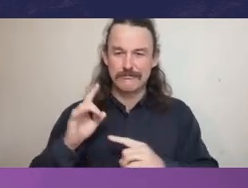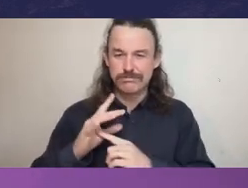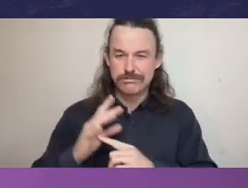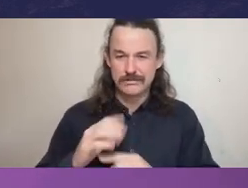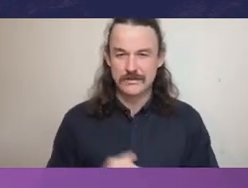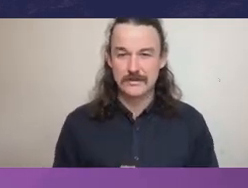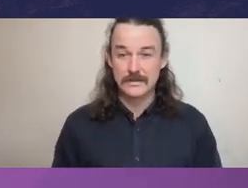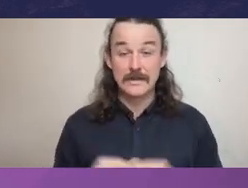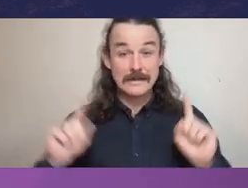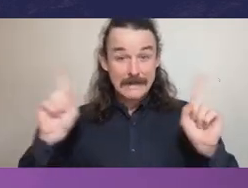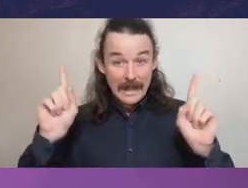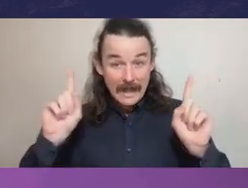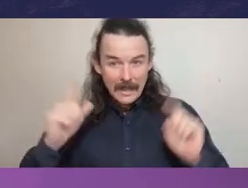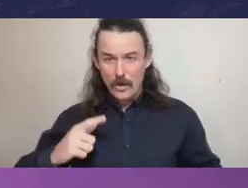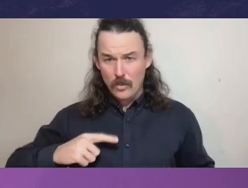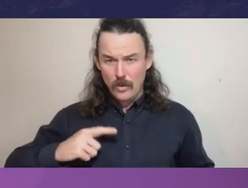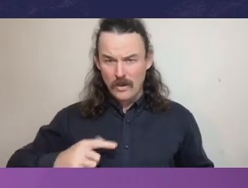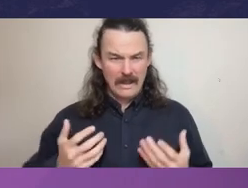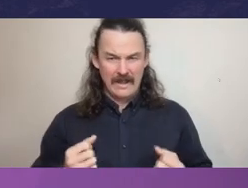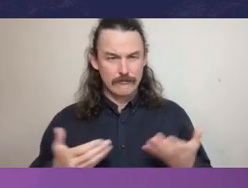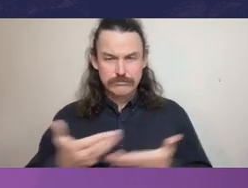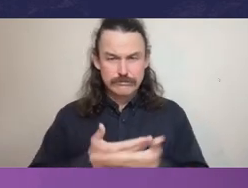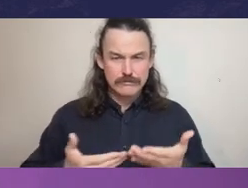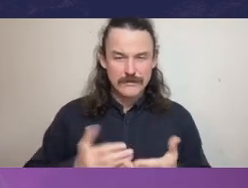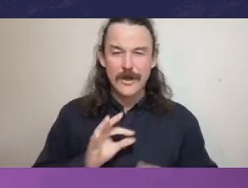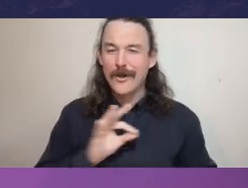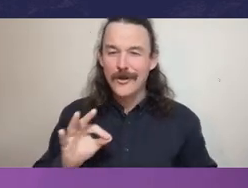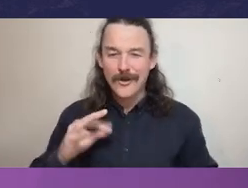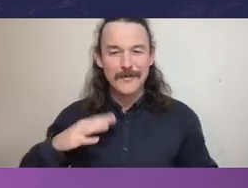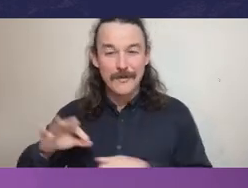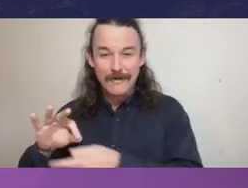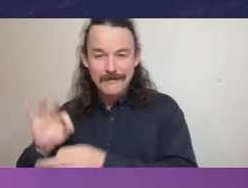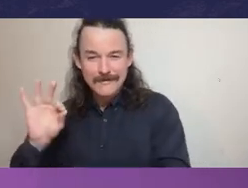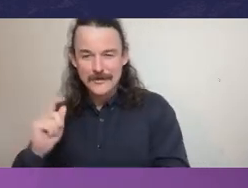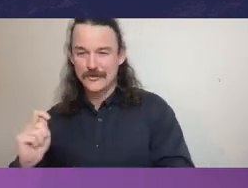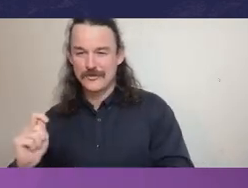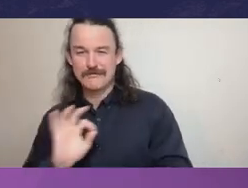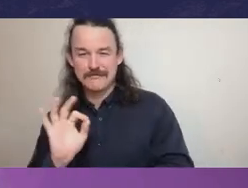not because of the upcoming state election this weekend, but simply because it’s the day our panelists calendars aligned.